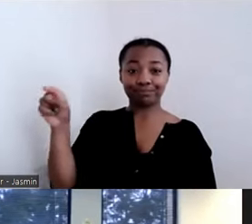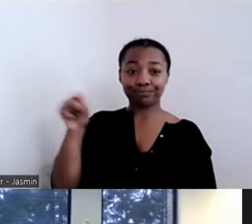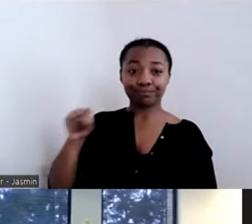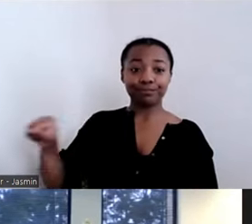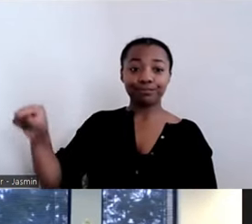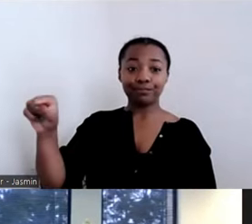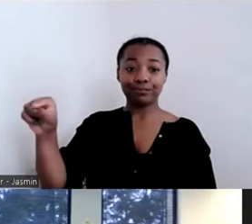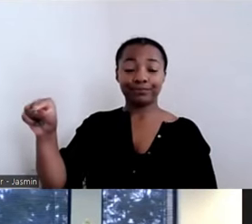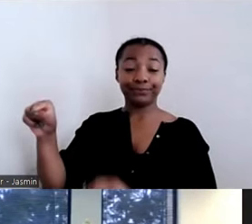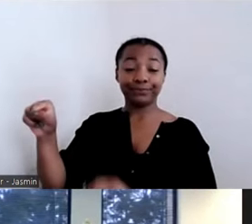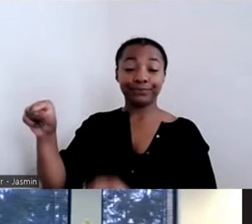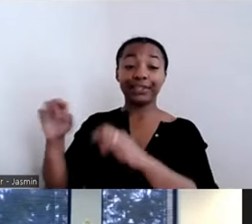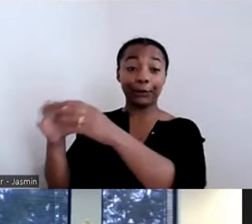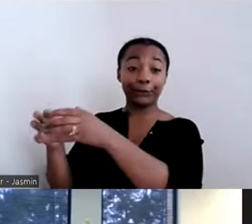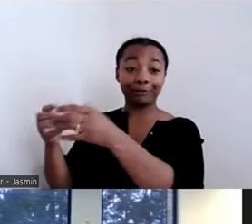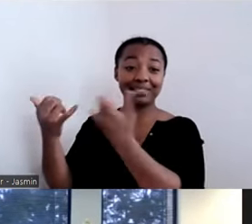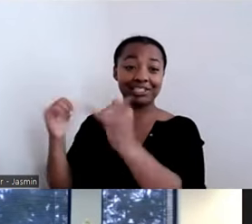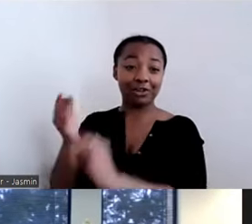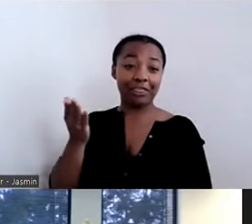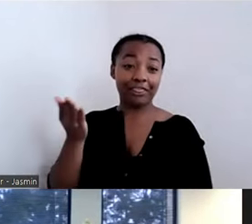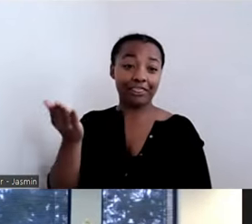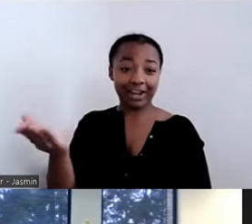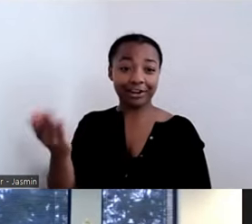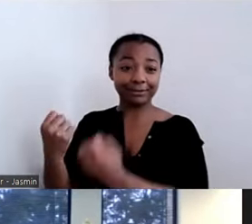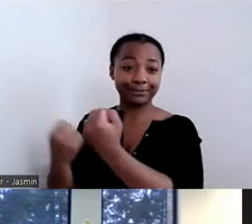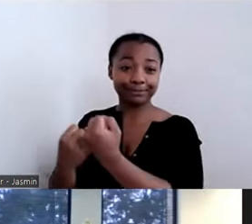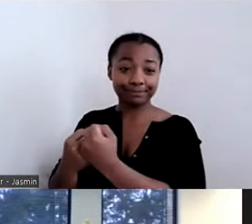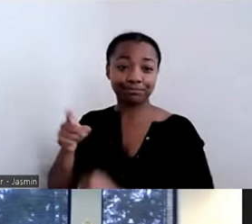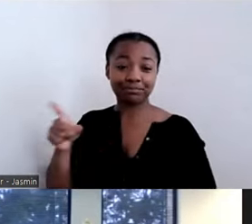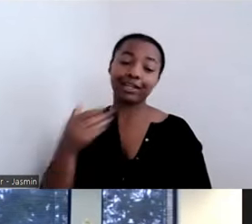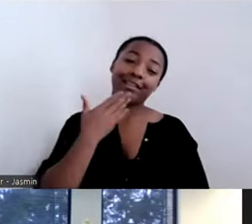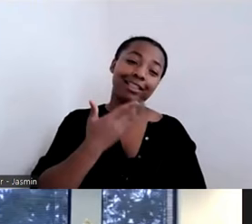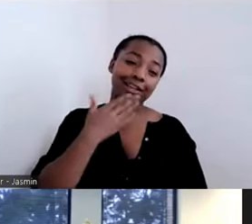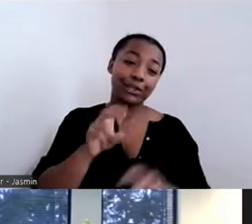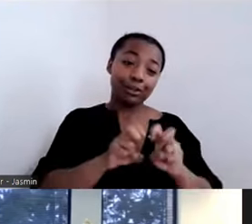thank the panel. You all have proven that you’re definitely experts. You’ve shared